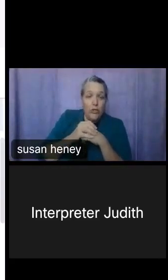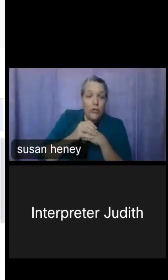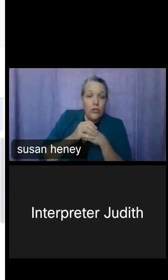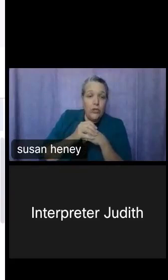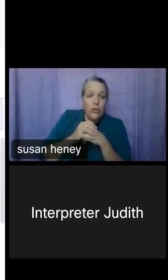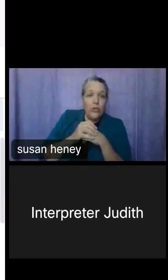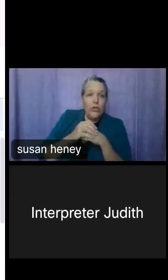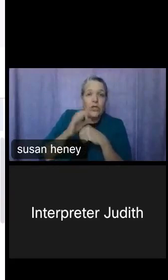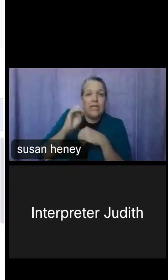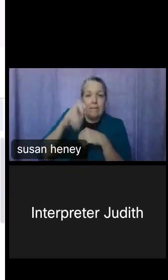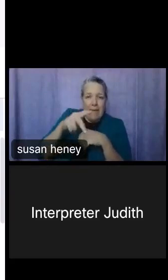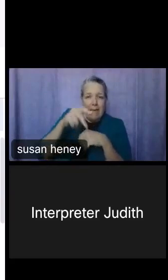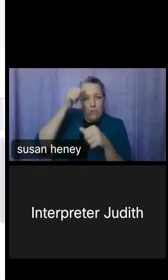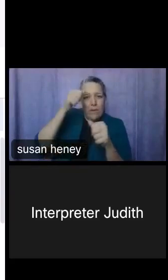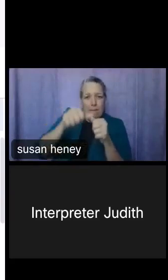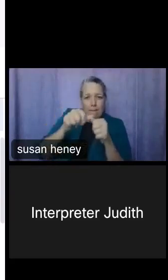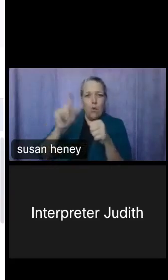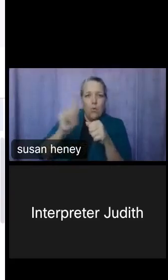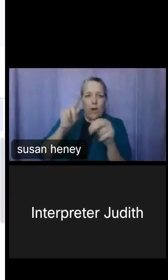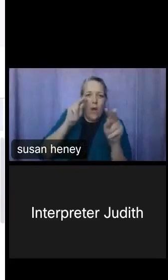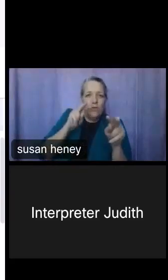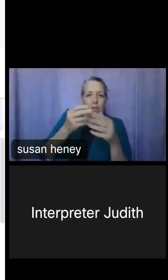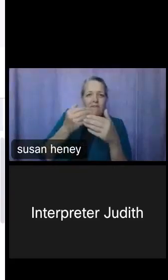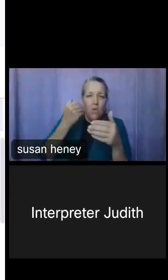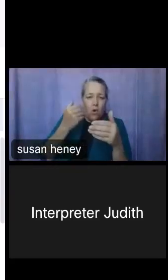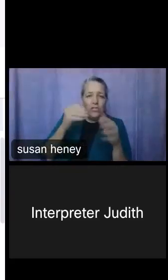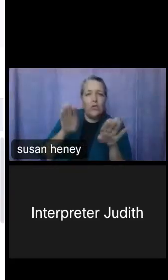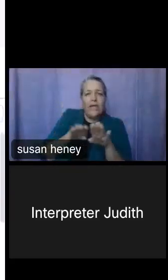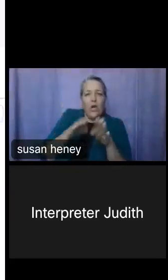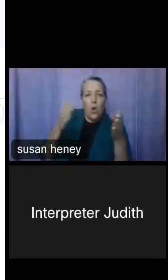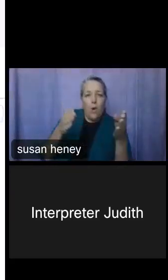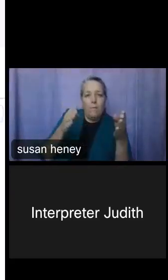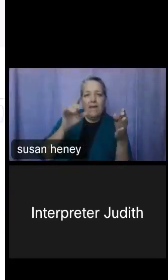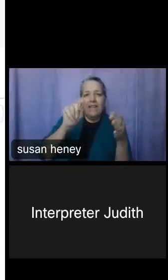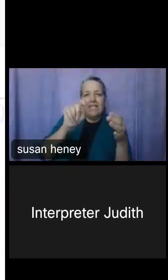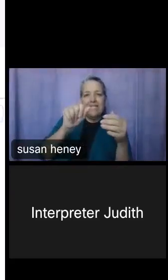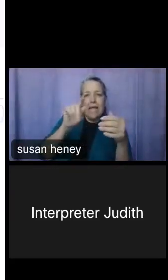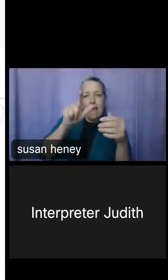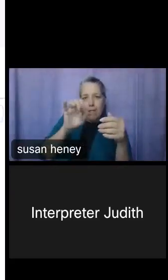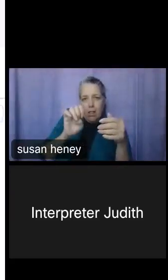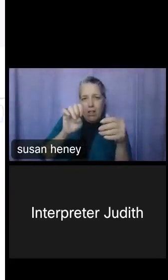where you were, so I can either open the table and go through all that data. It'll probably